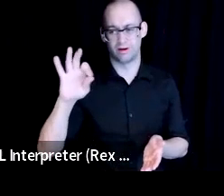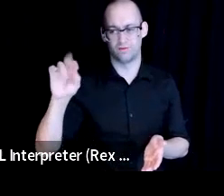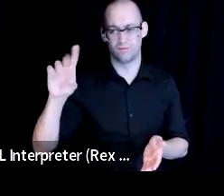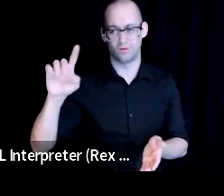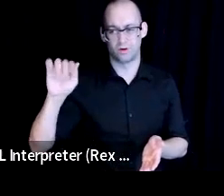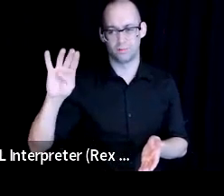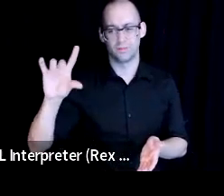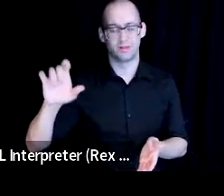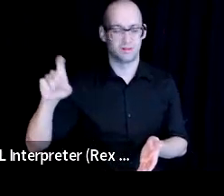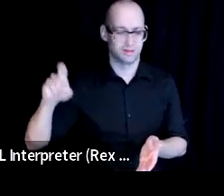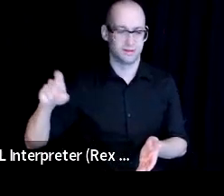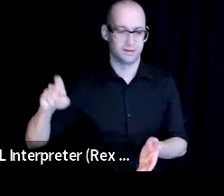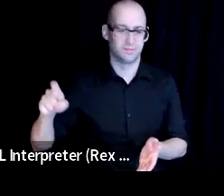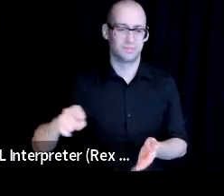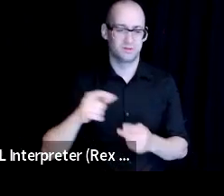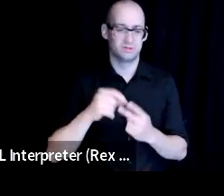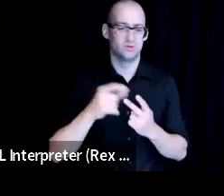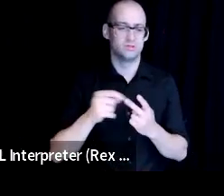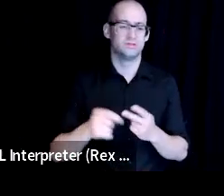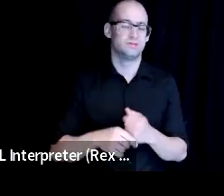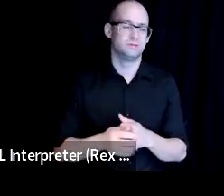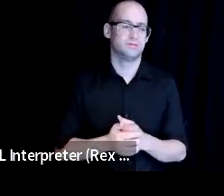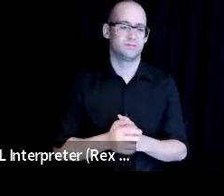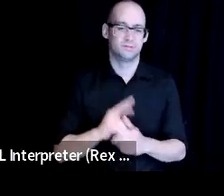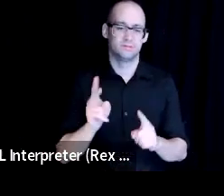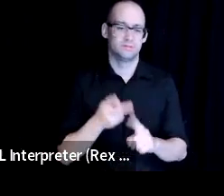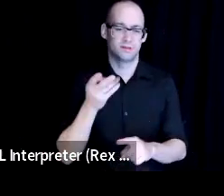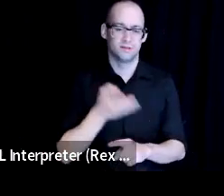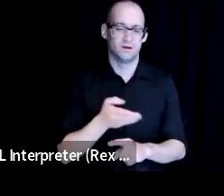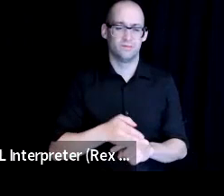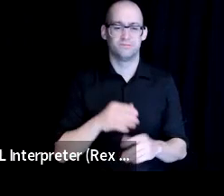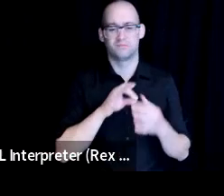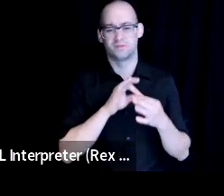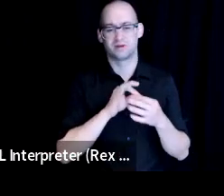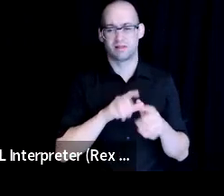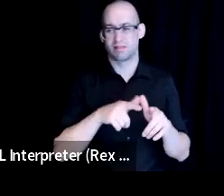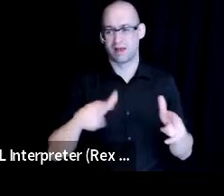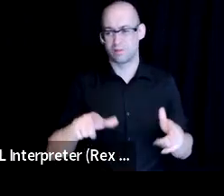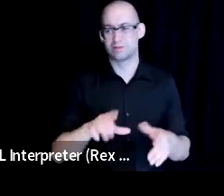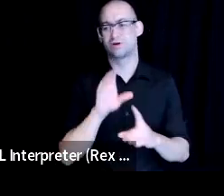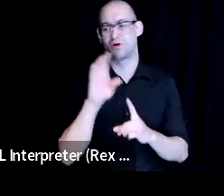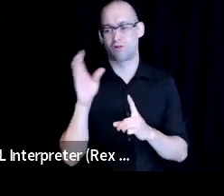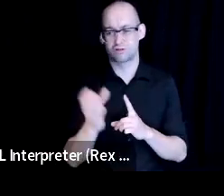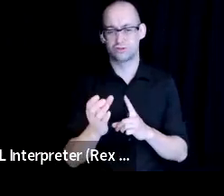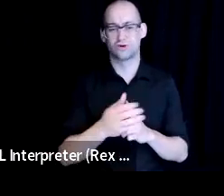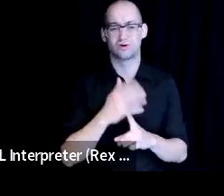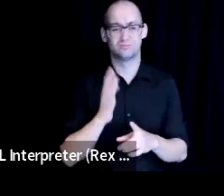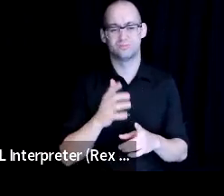choices to choose from. Secondly, barriers related to language and culture were also brought up as a key issue for language.